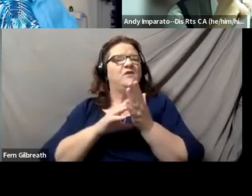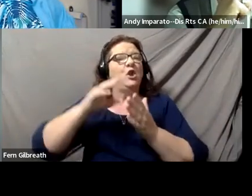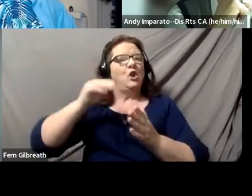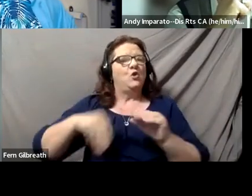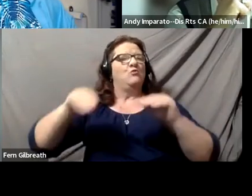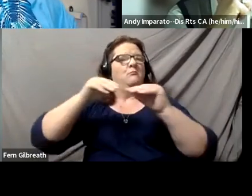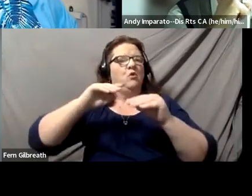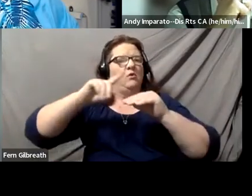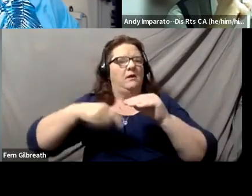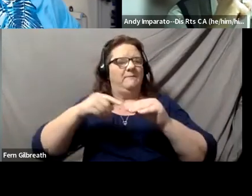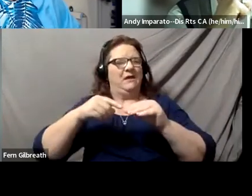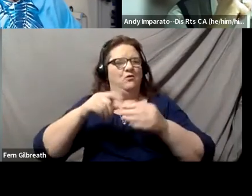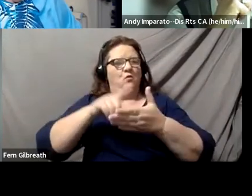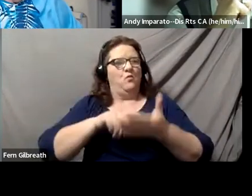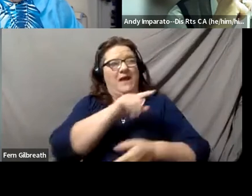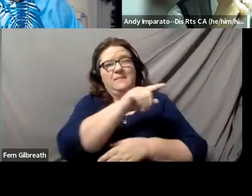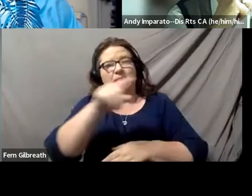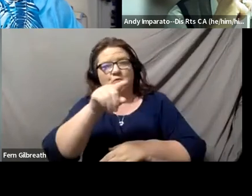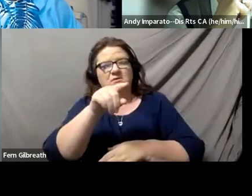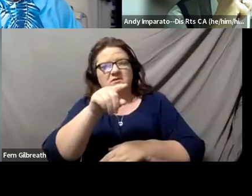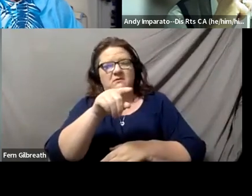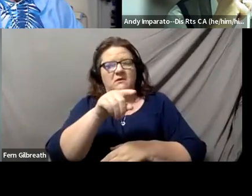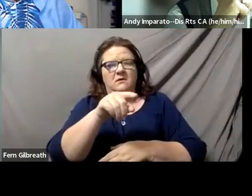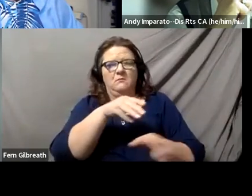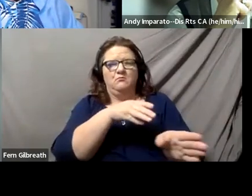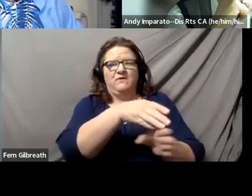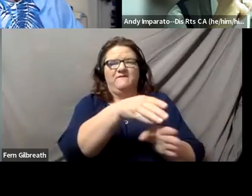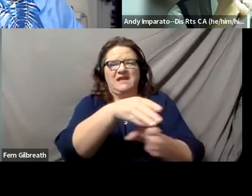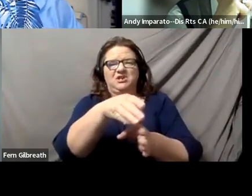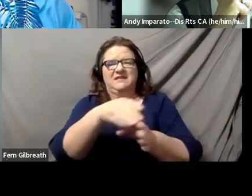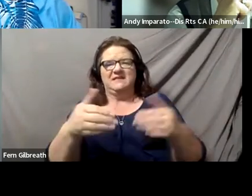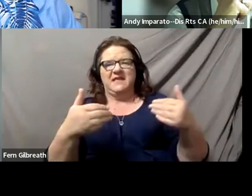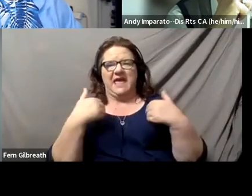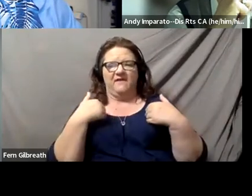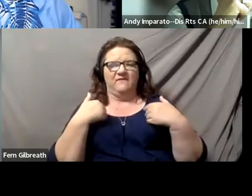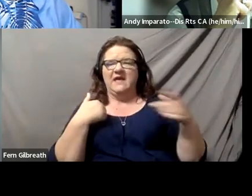about what these professions are and how these professions are not closed